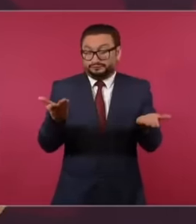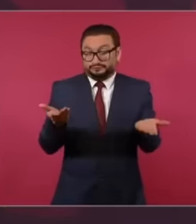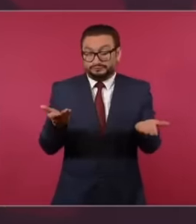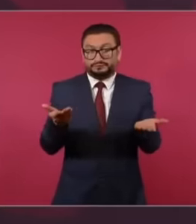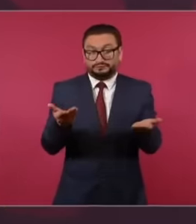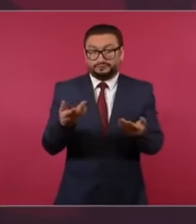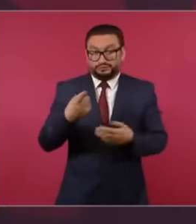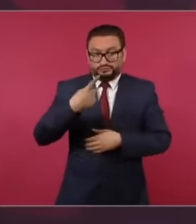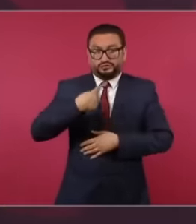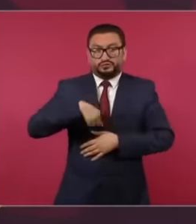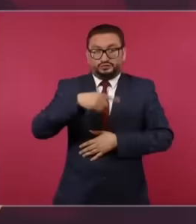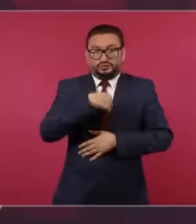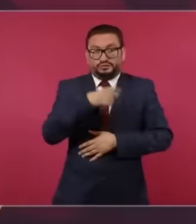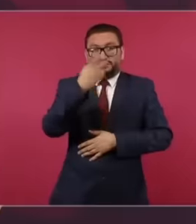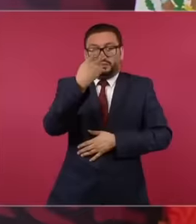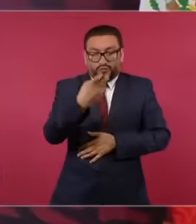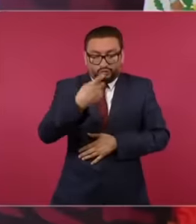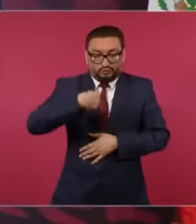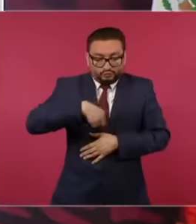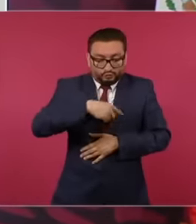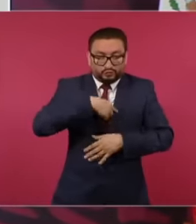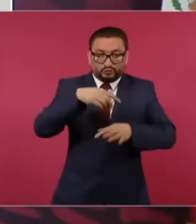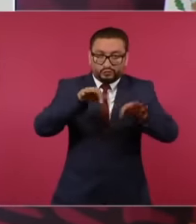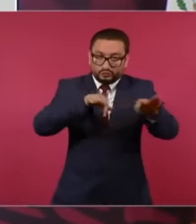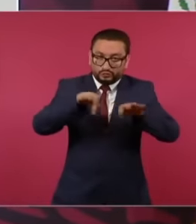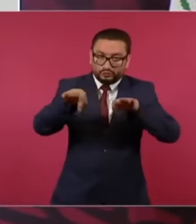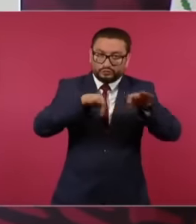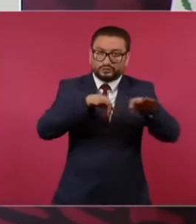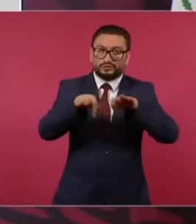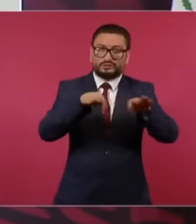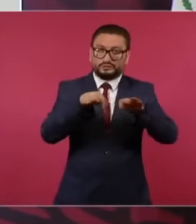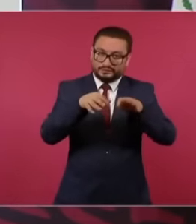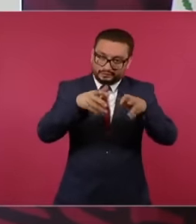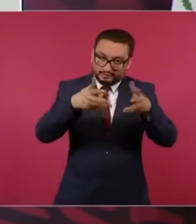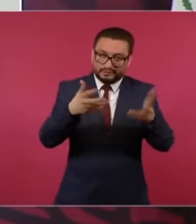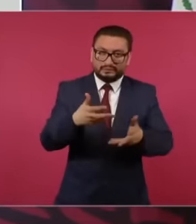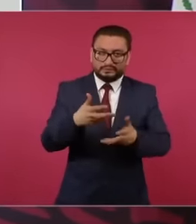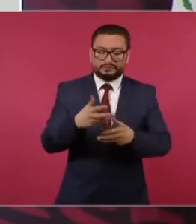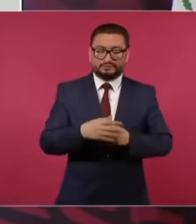working without wanting